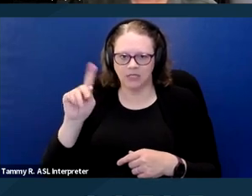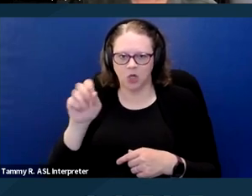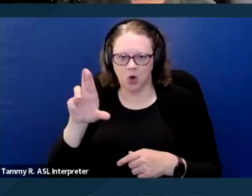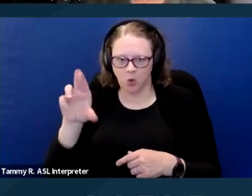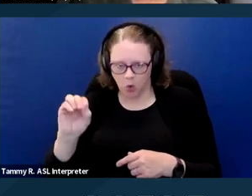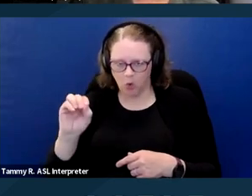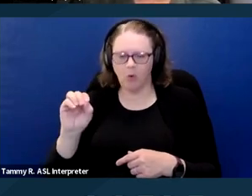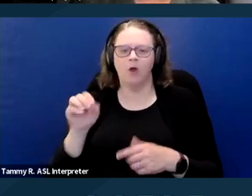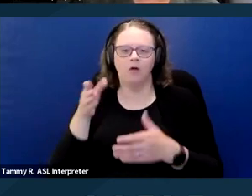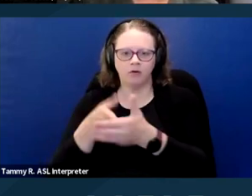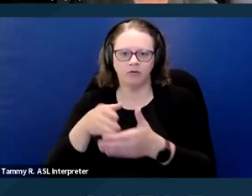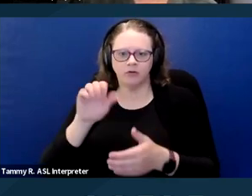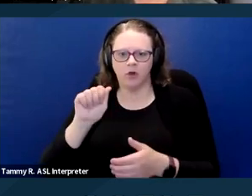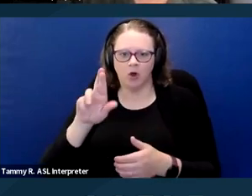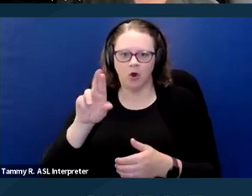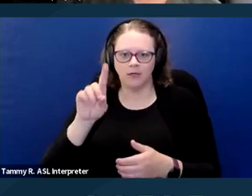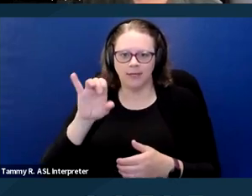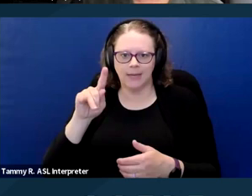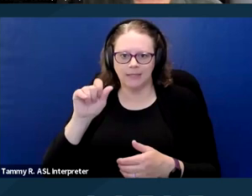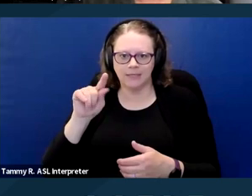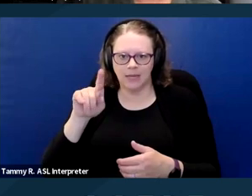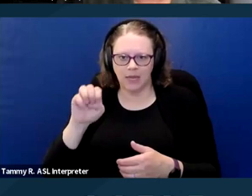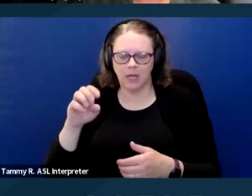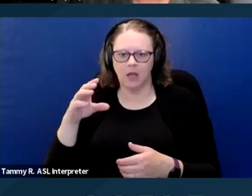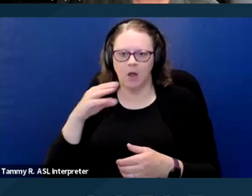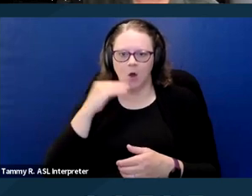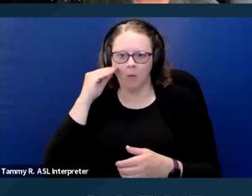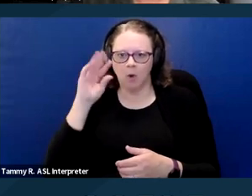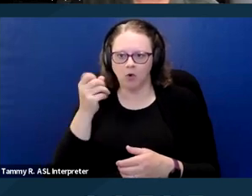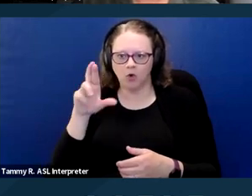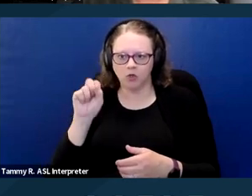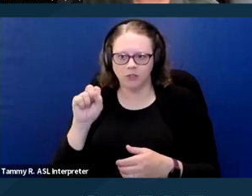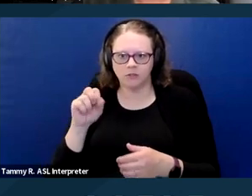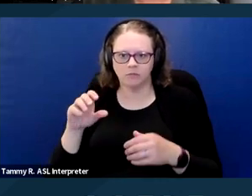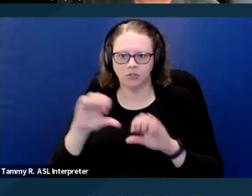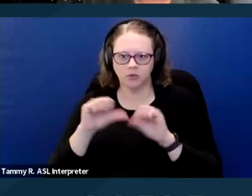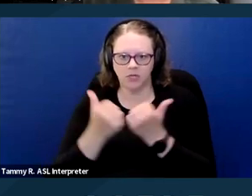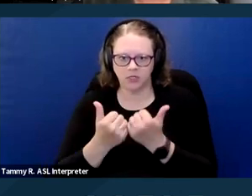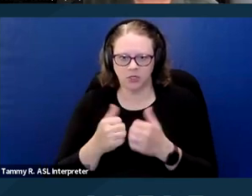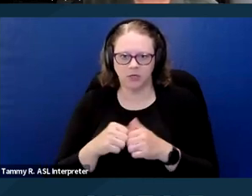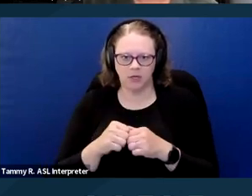In that case, a reasonable accommodation claim was successfully brought against a homeowner's association